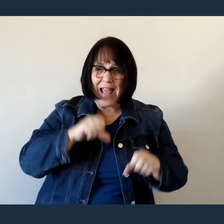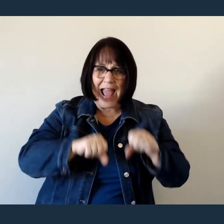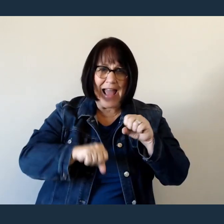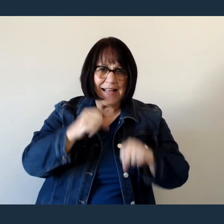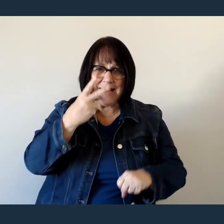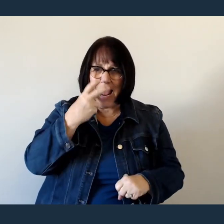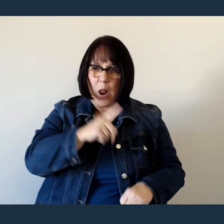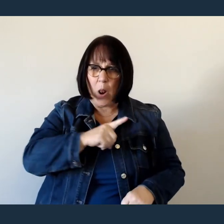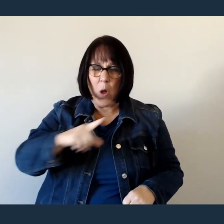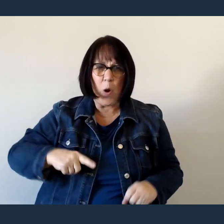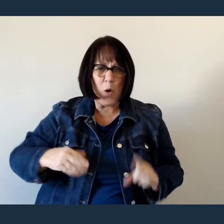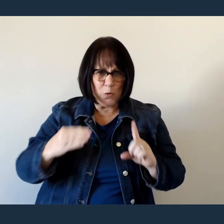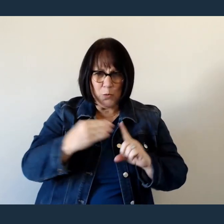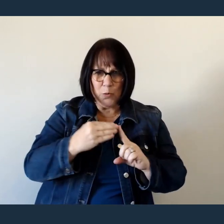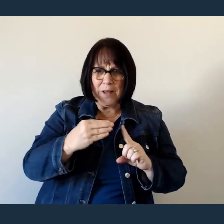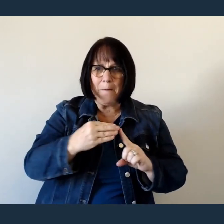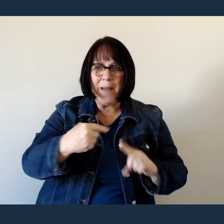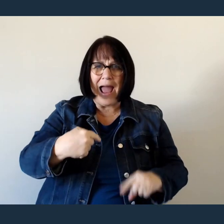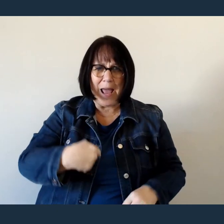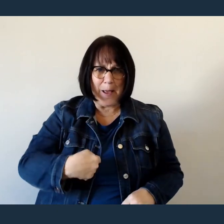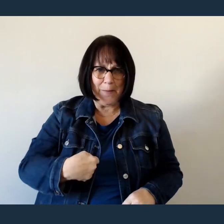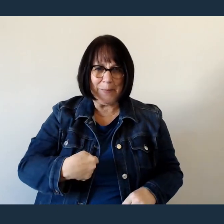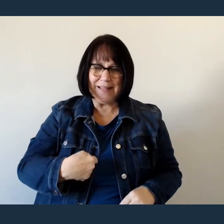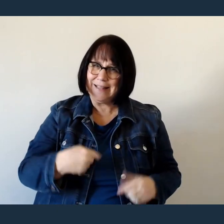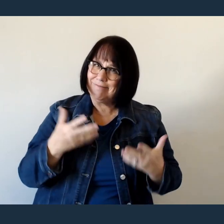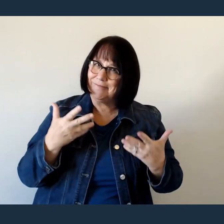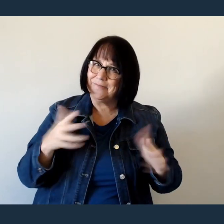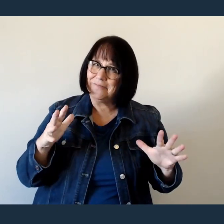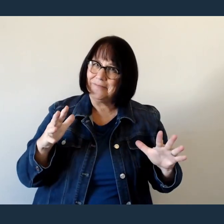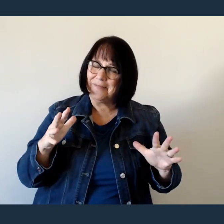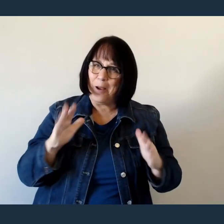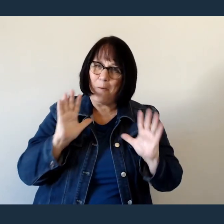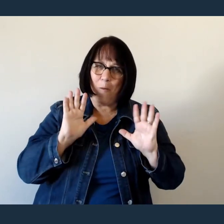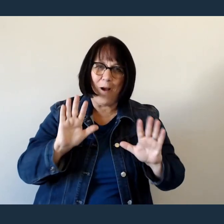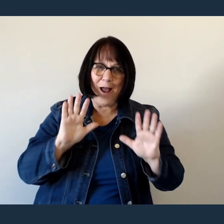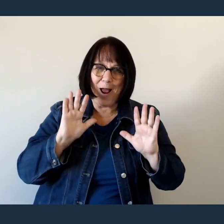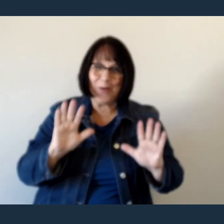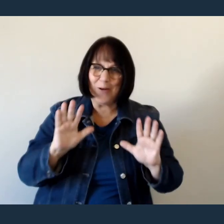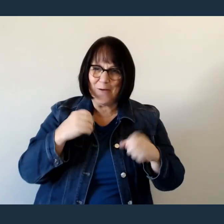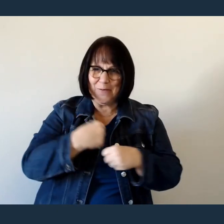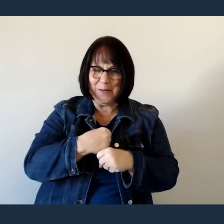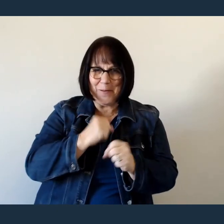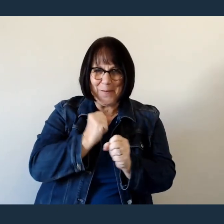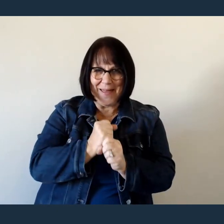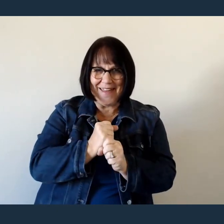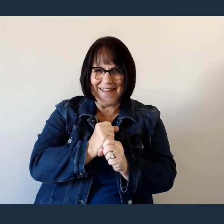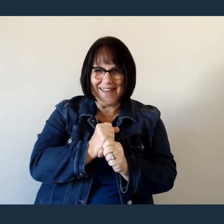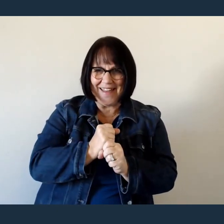When I doubt it, Lord, remind me I'm wonderfully made